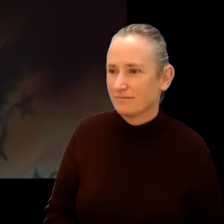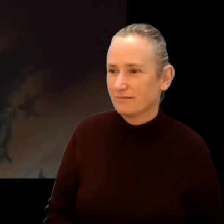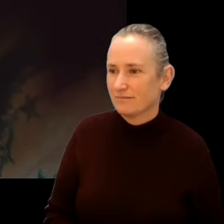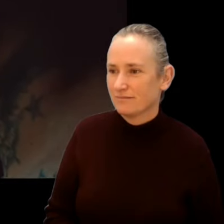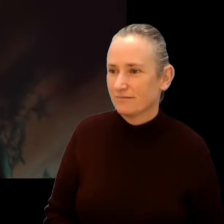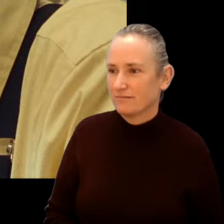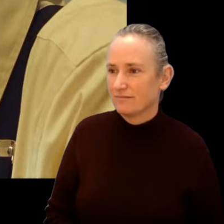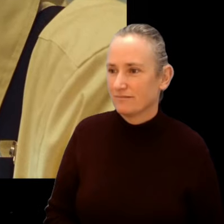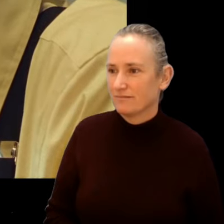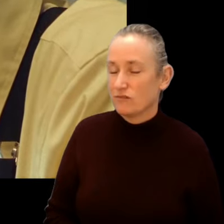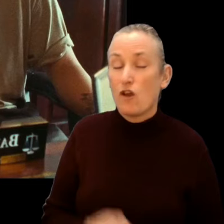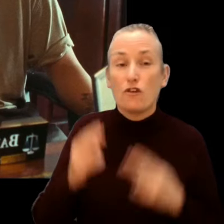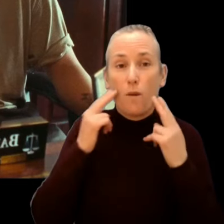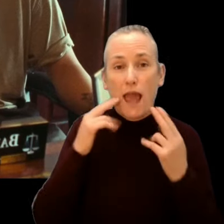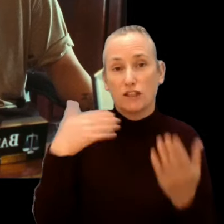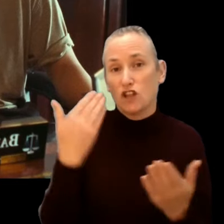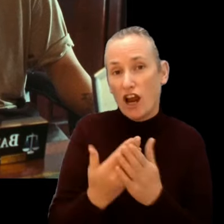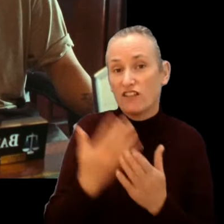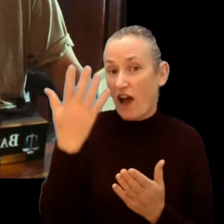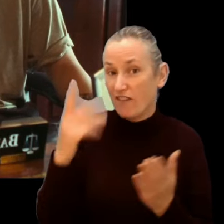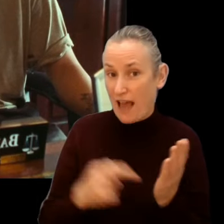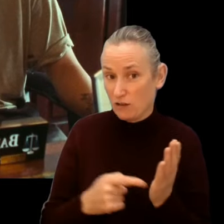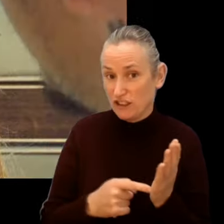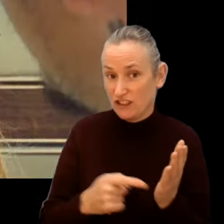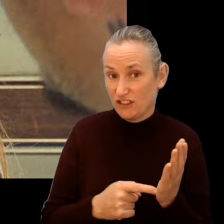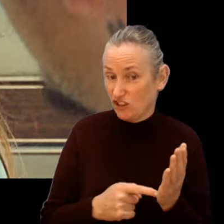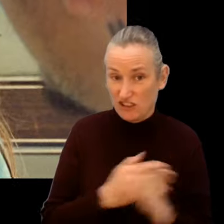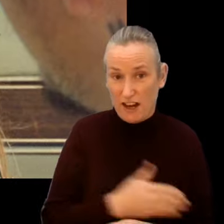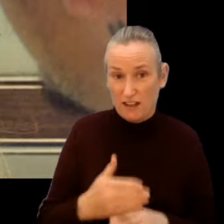I usually charge 5,000 to start Are you getting kicked out?